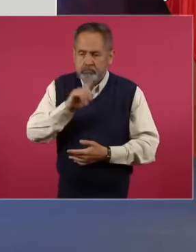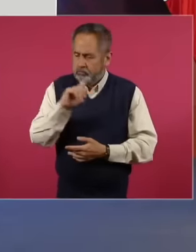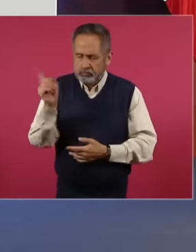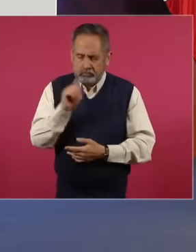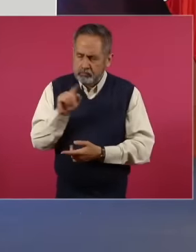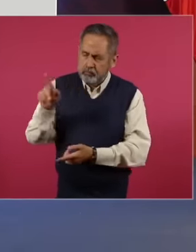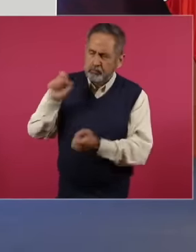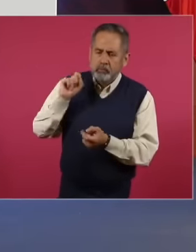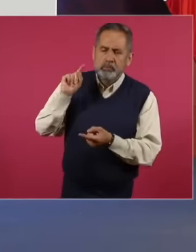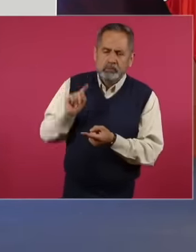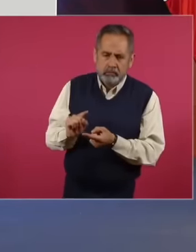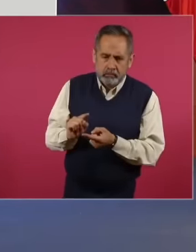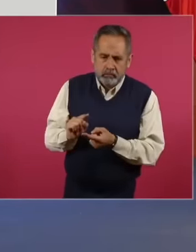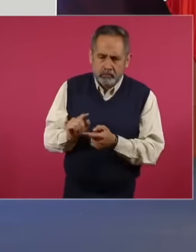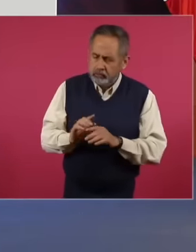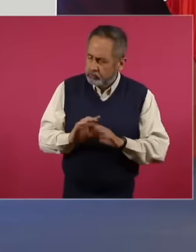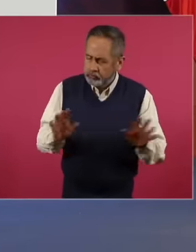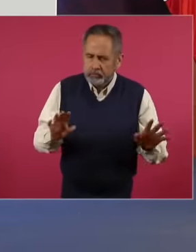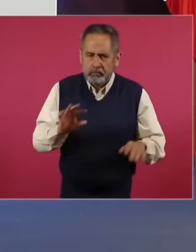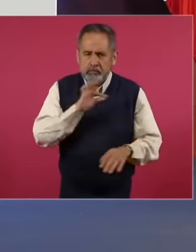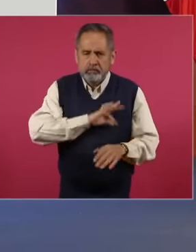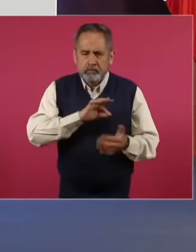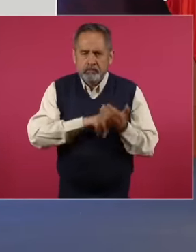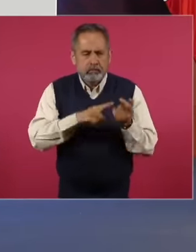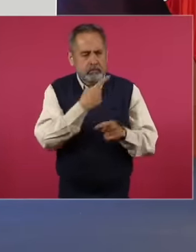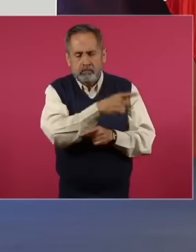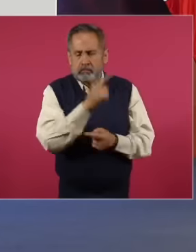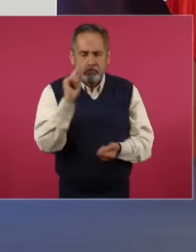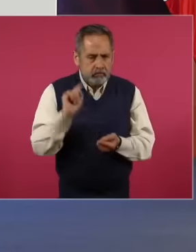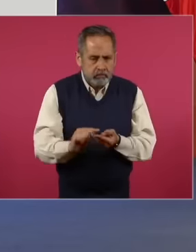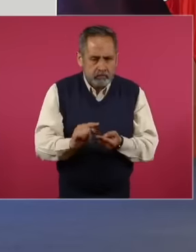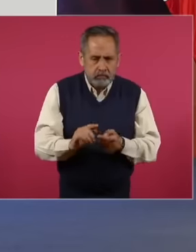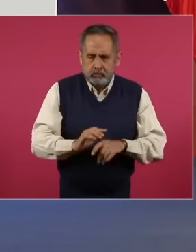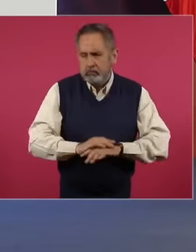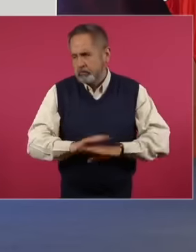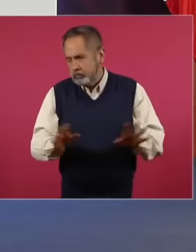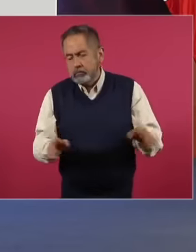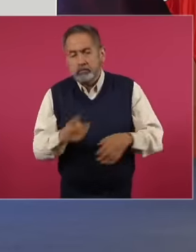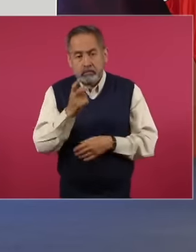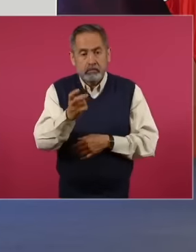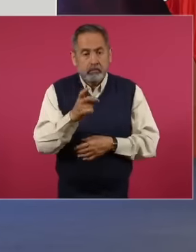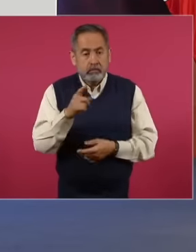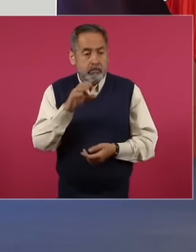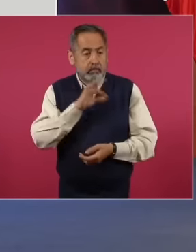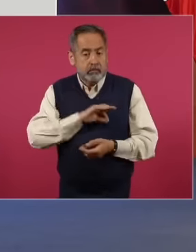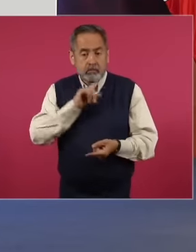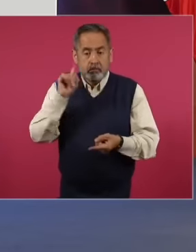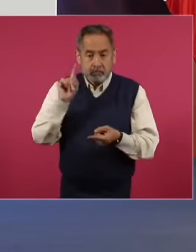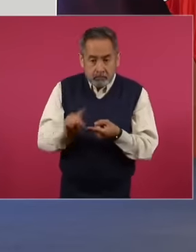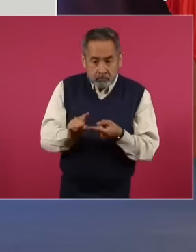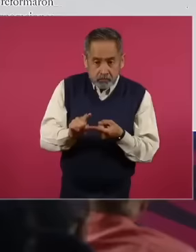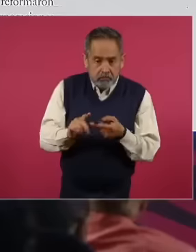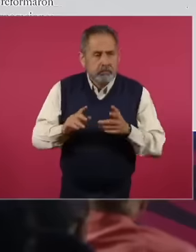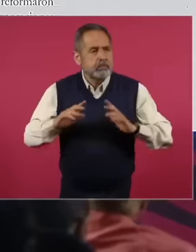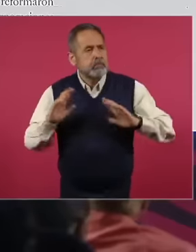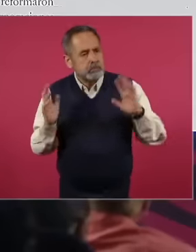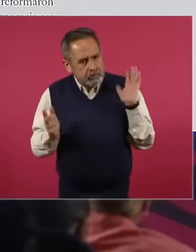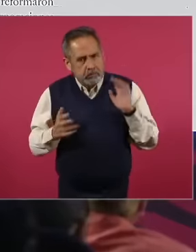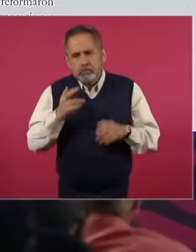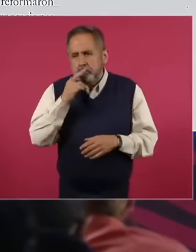of commissions and since the collection of commissions was reduced there have been